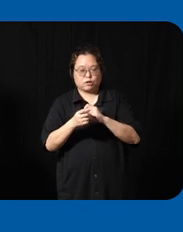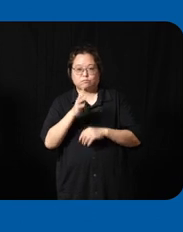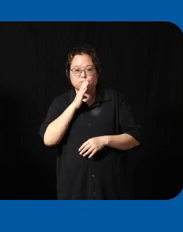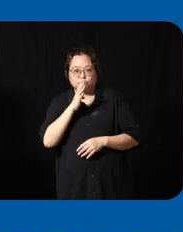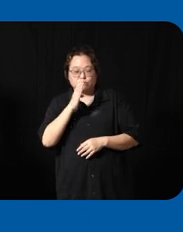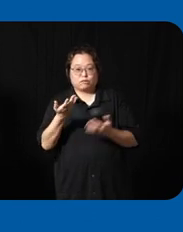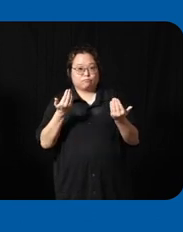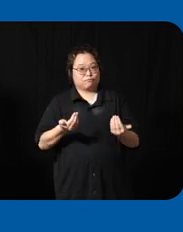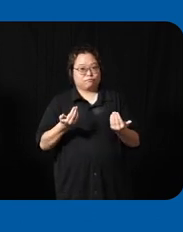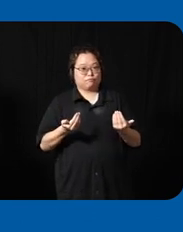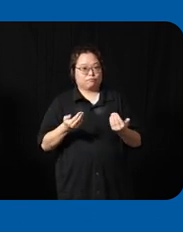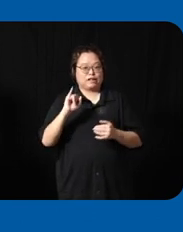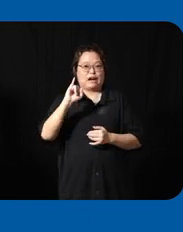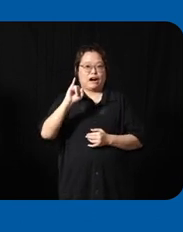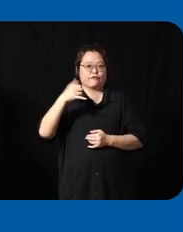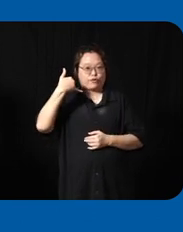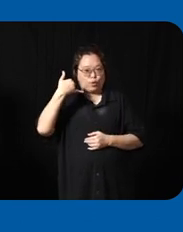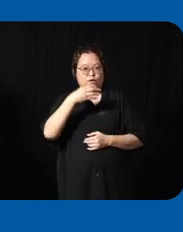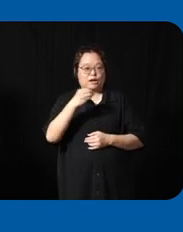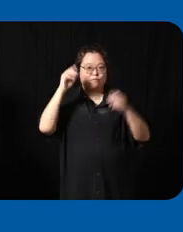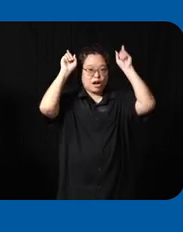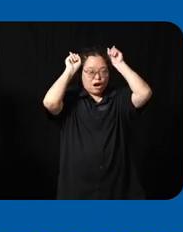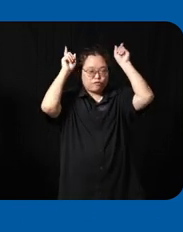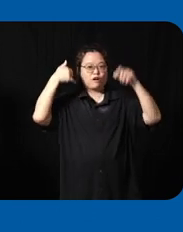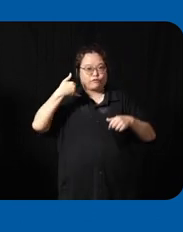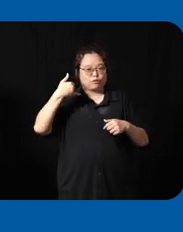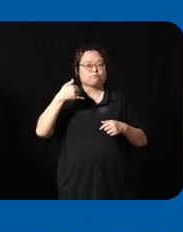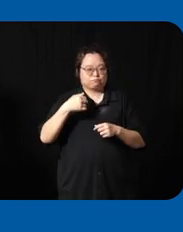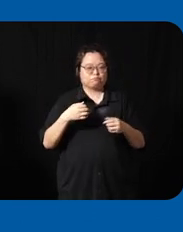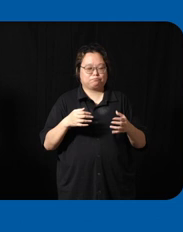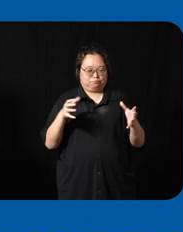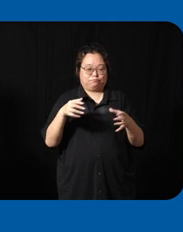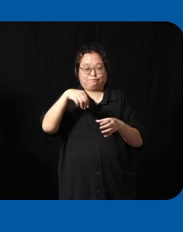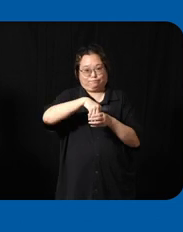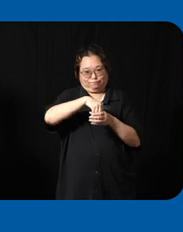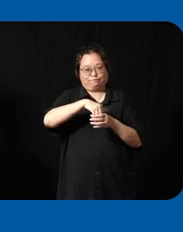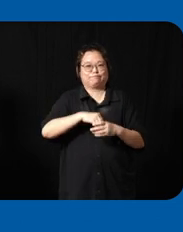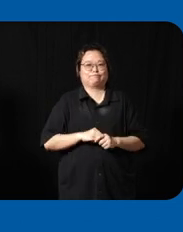Apple iPhones and our Android phones as well so the key is really it's not just about developing